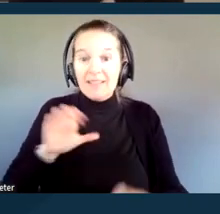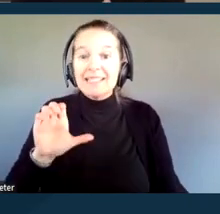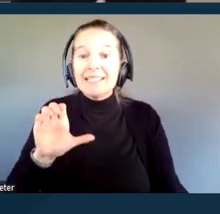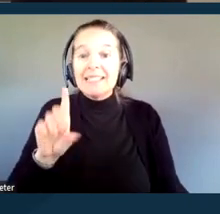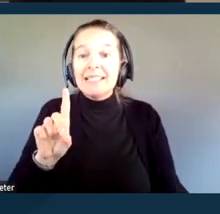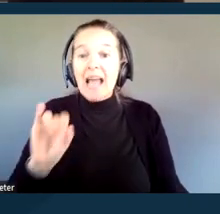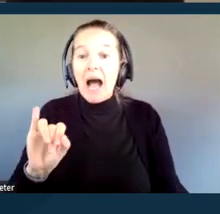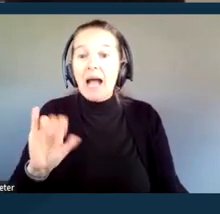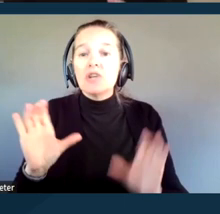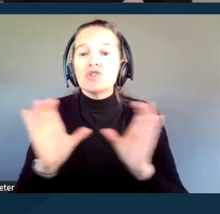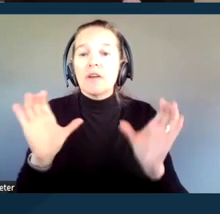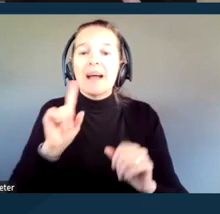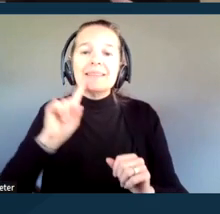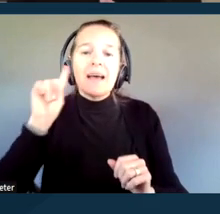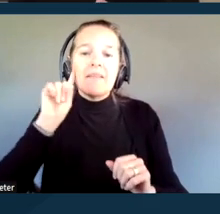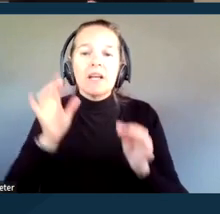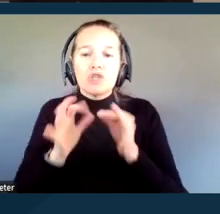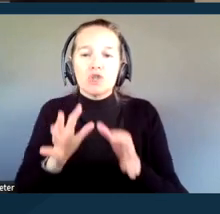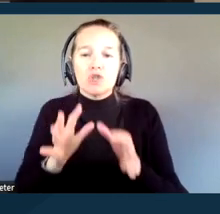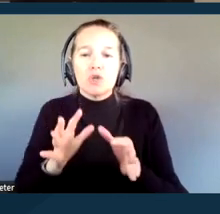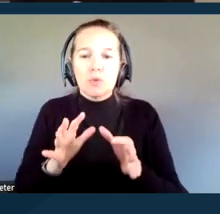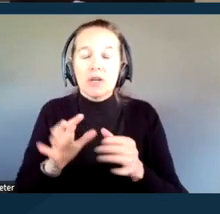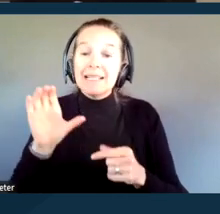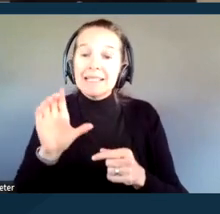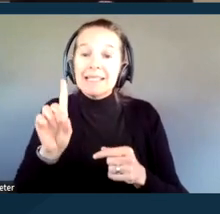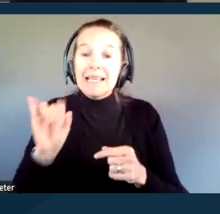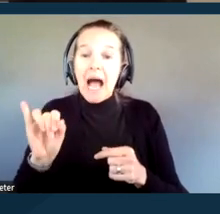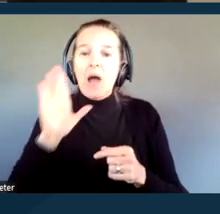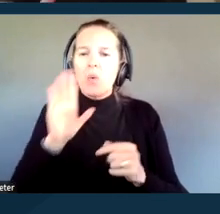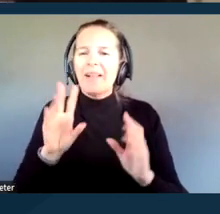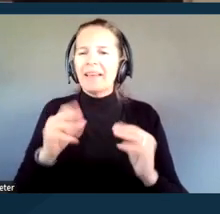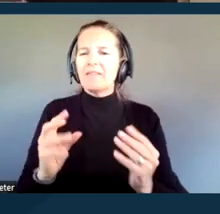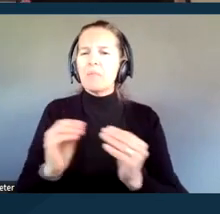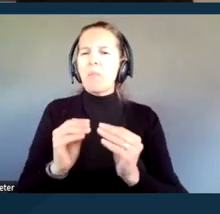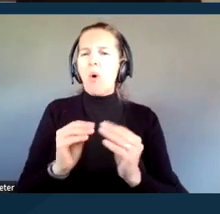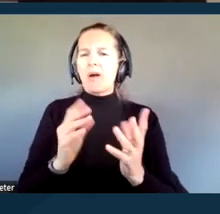CDI, because that is going to provide more of a natural or primary language